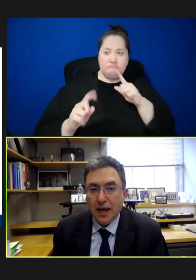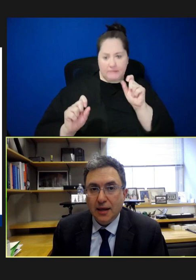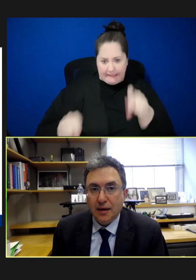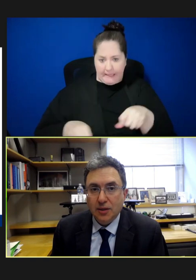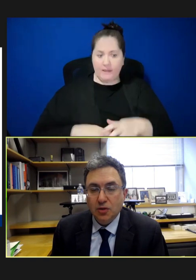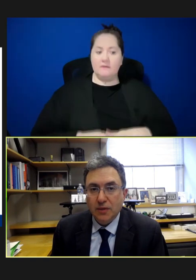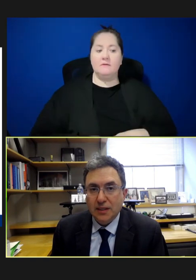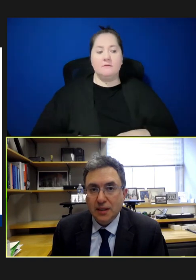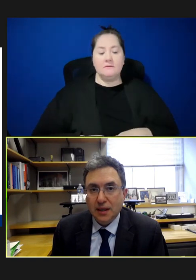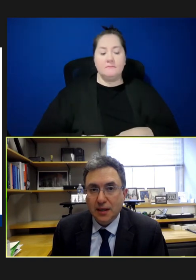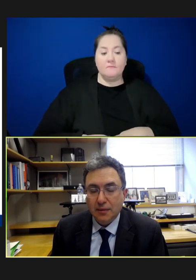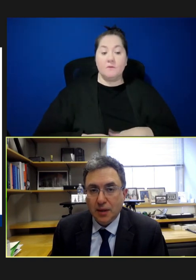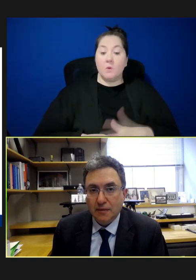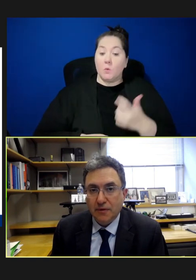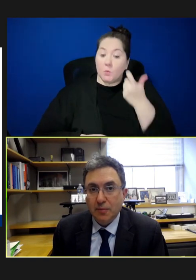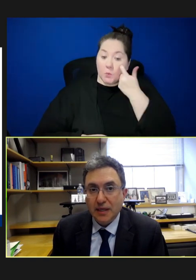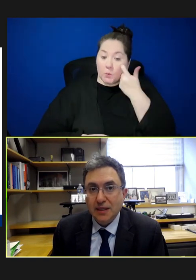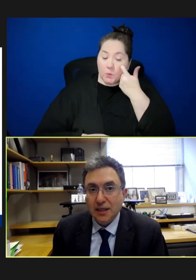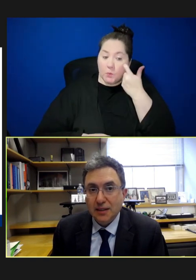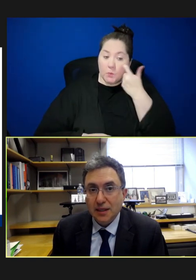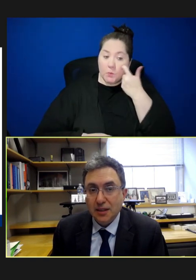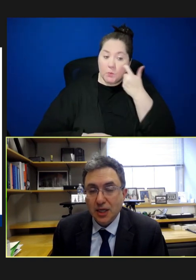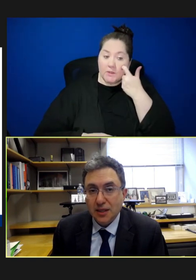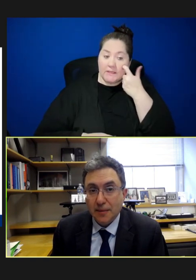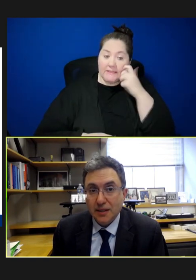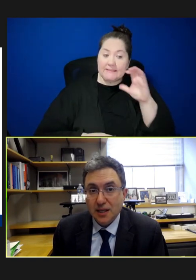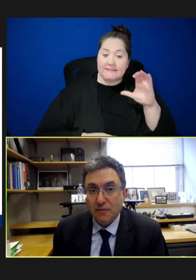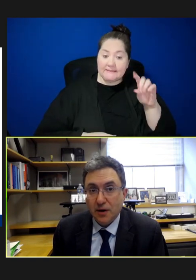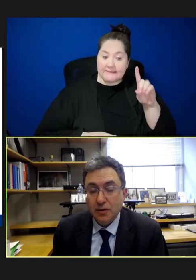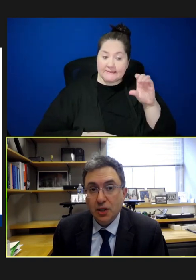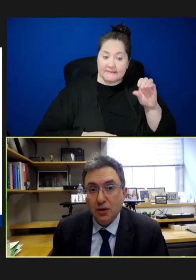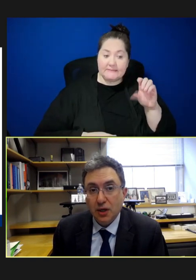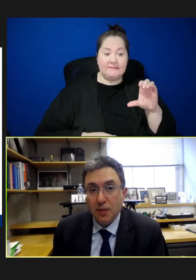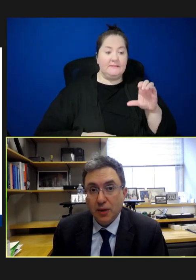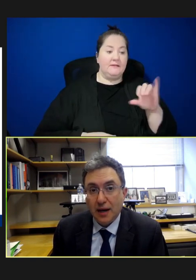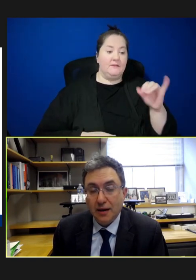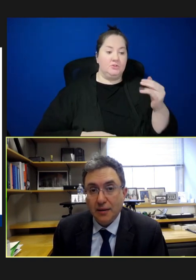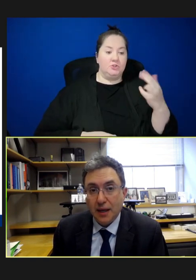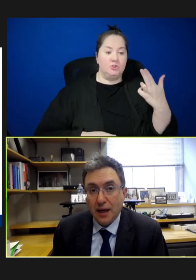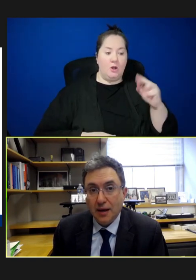And just recently funded by CDC, the Johns Hopkins Center for Health Security put out a